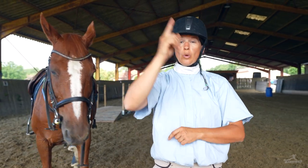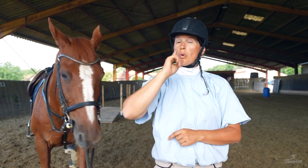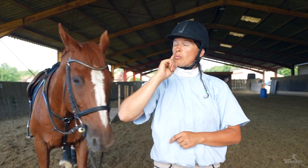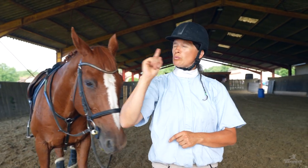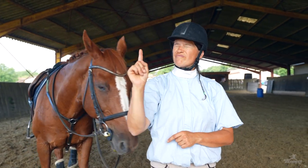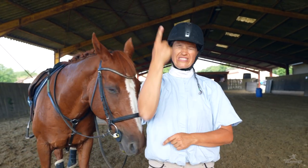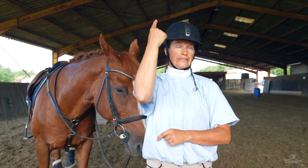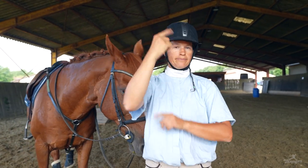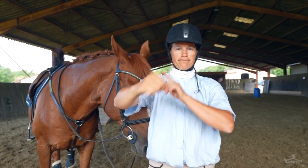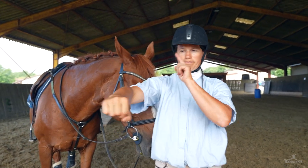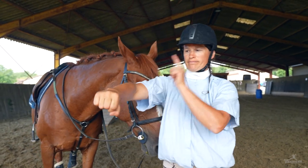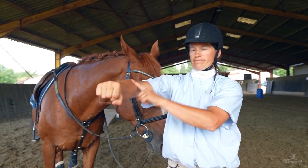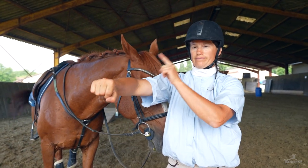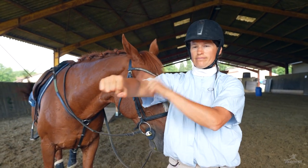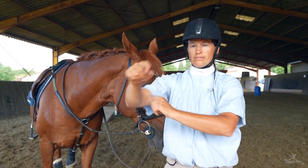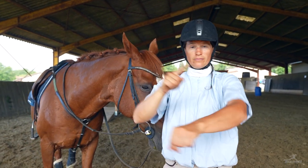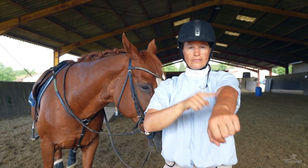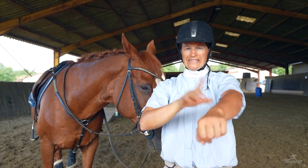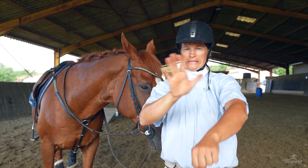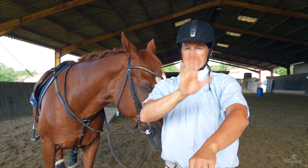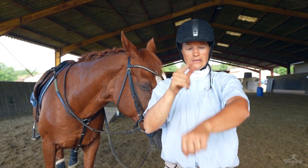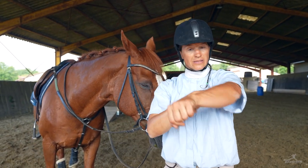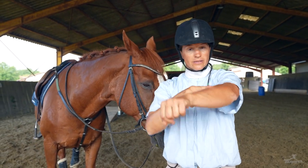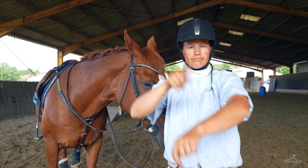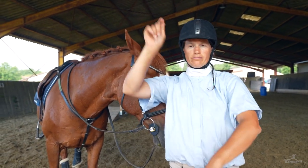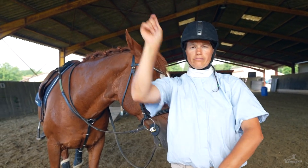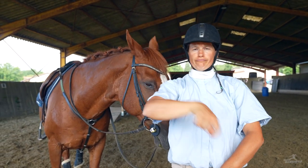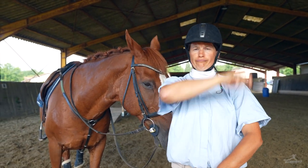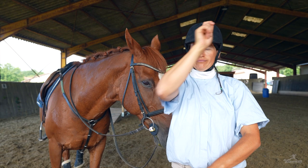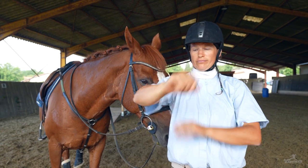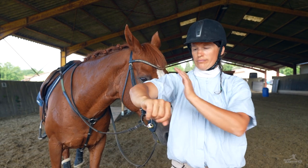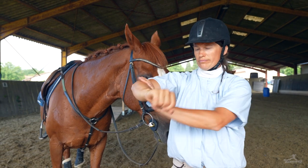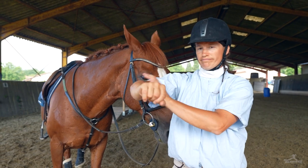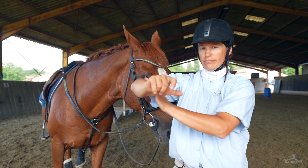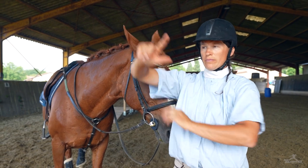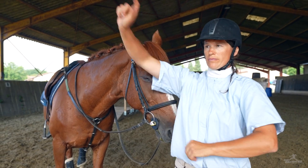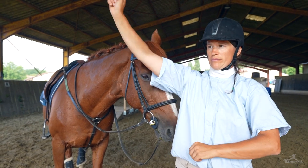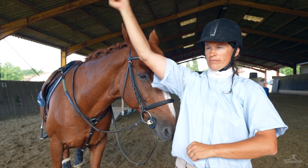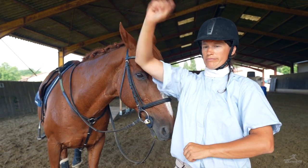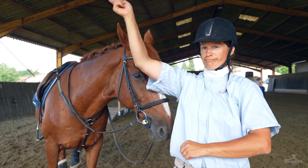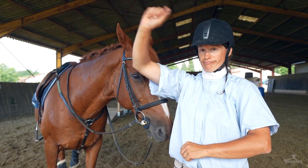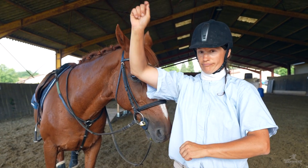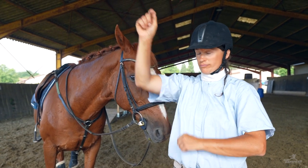Again, only one arm can be used for a top score.